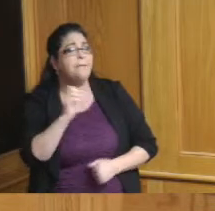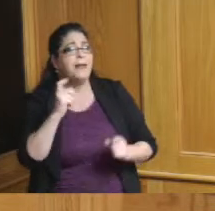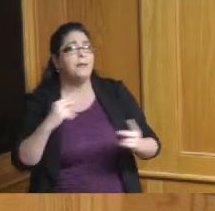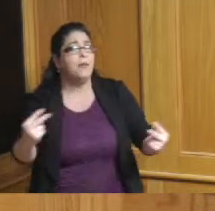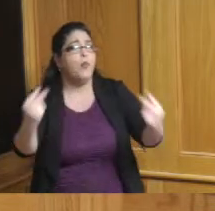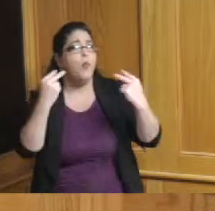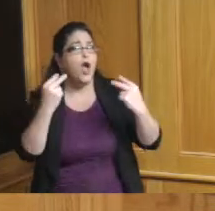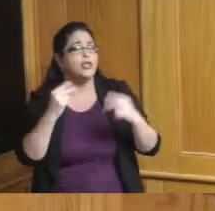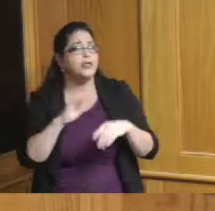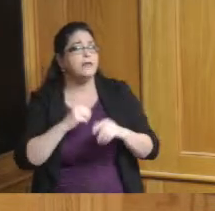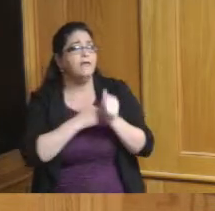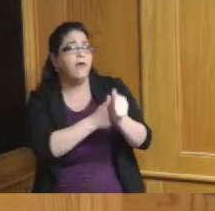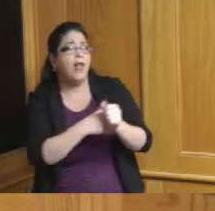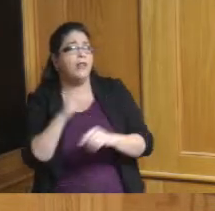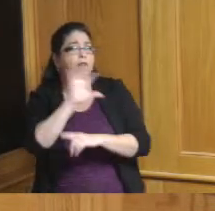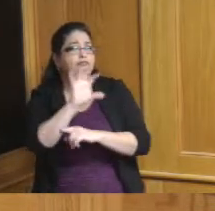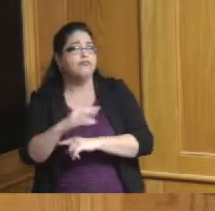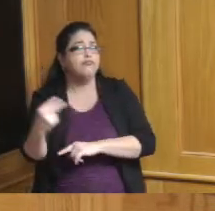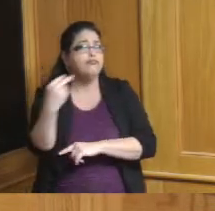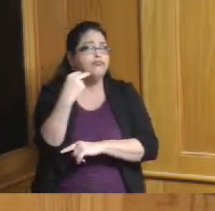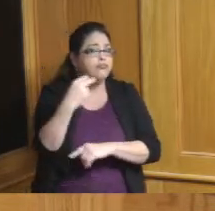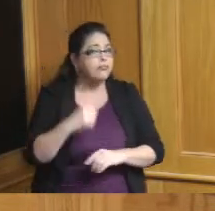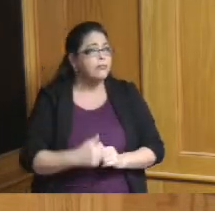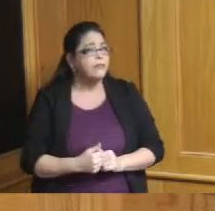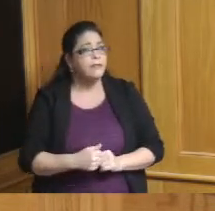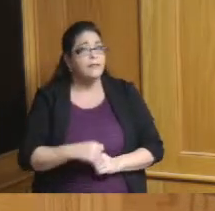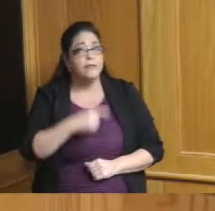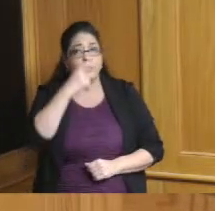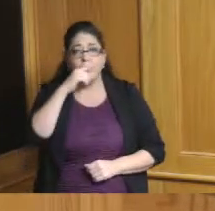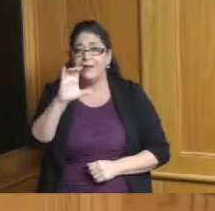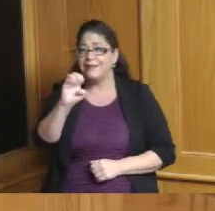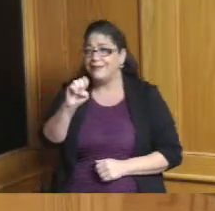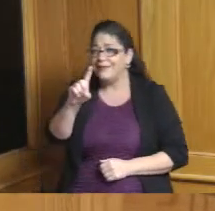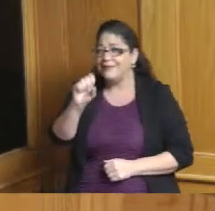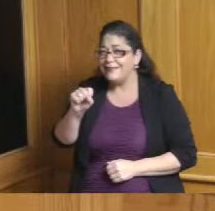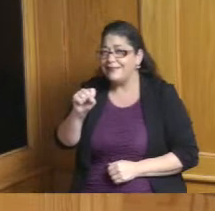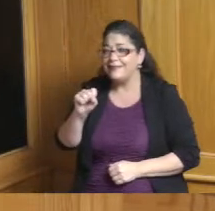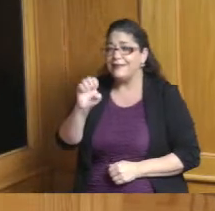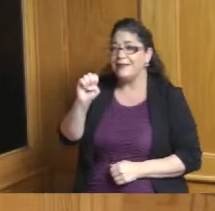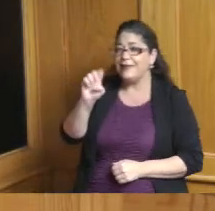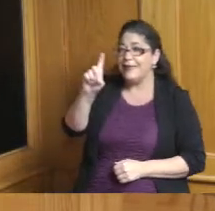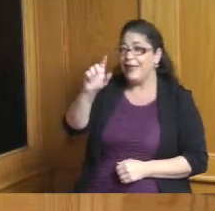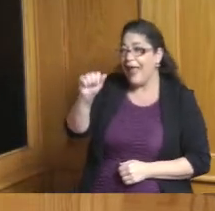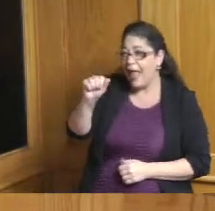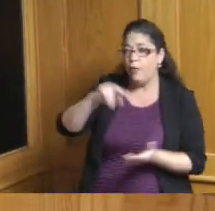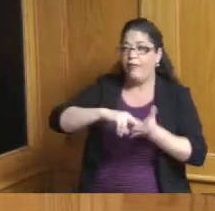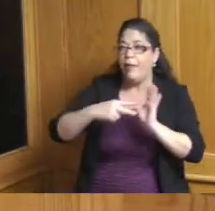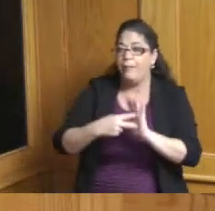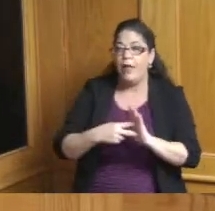following us would you like to tell them what CEDS is and the EDAs because government we love these